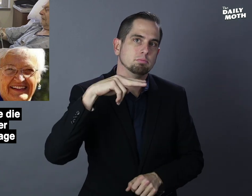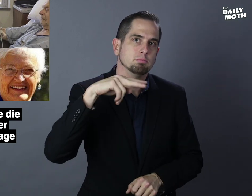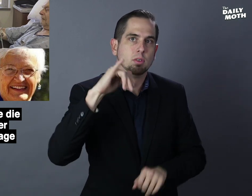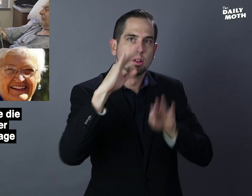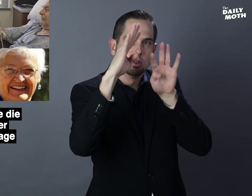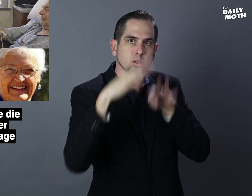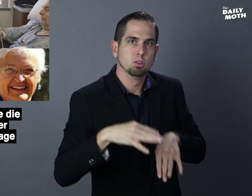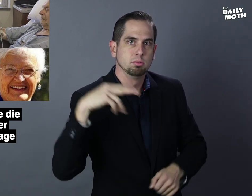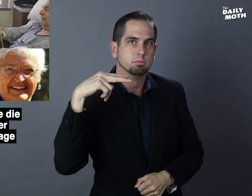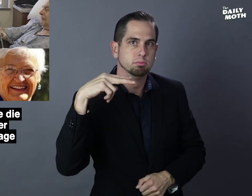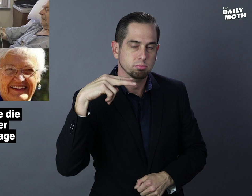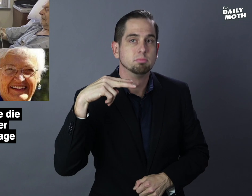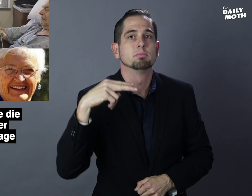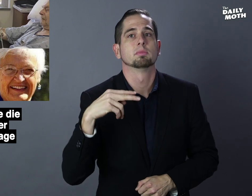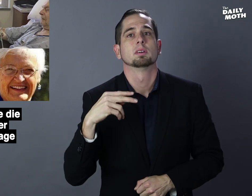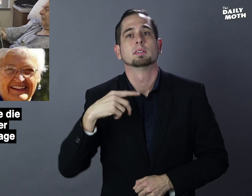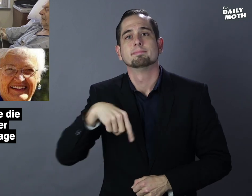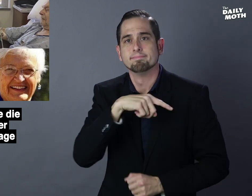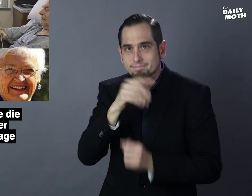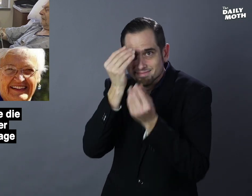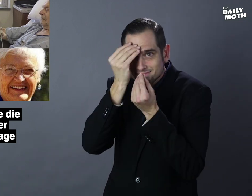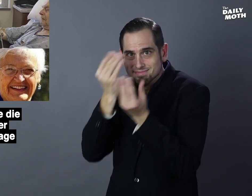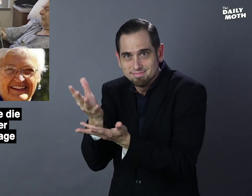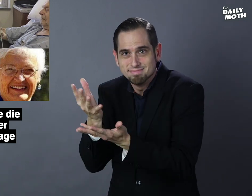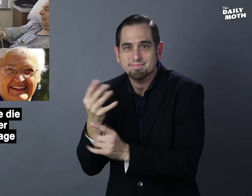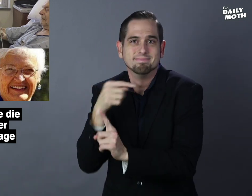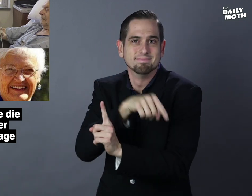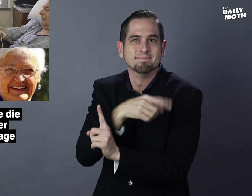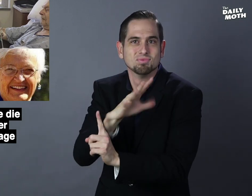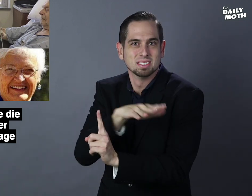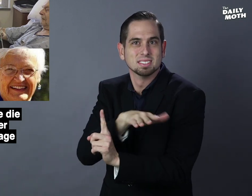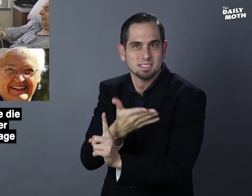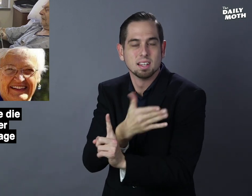stared at the curtain and when he was informed that she died,